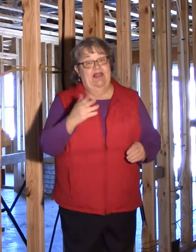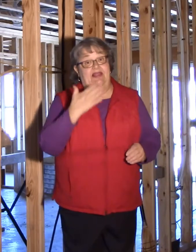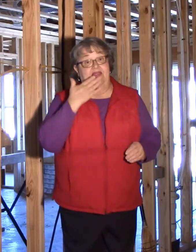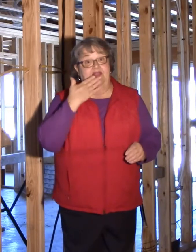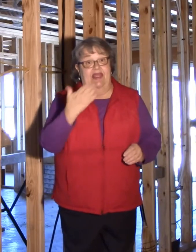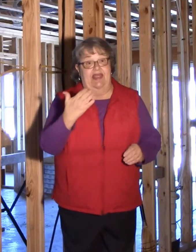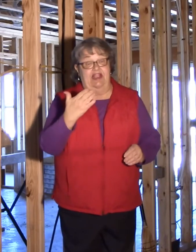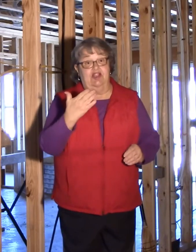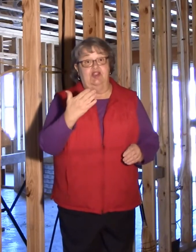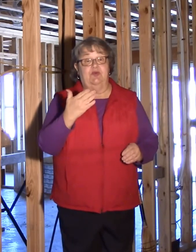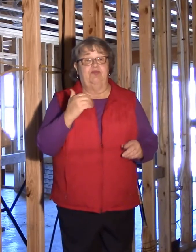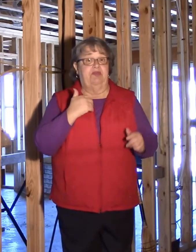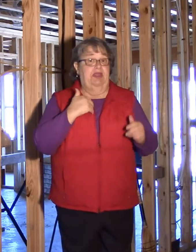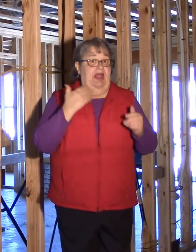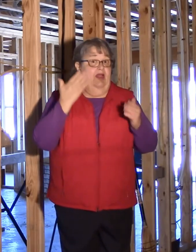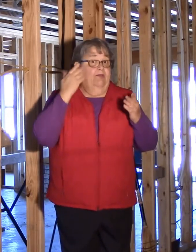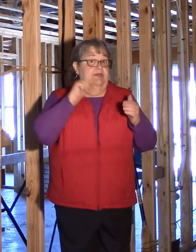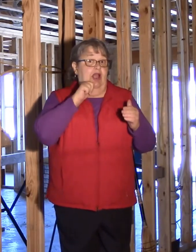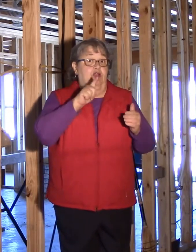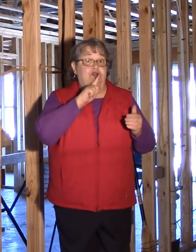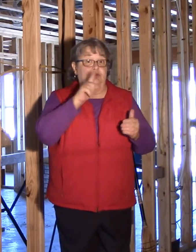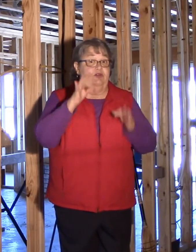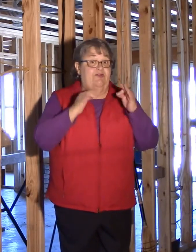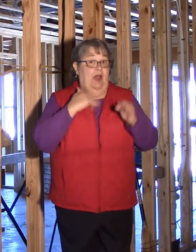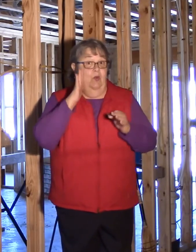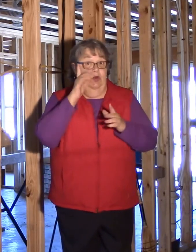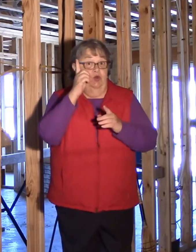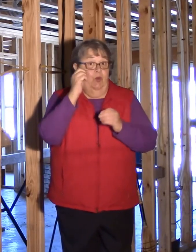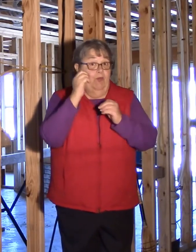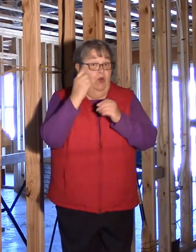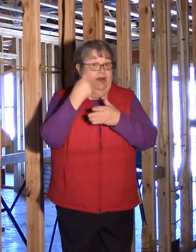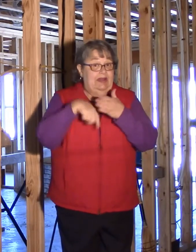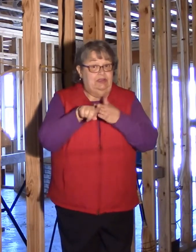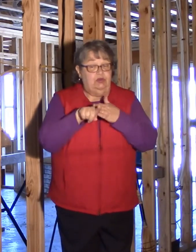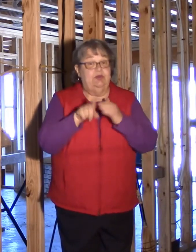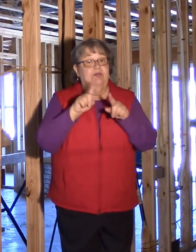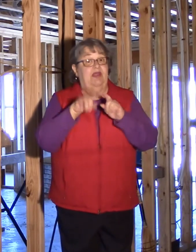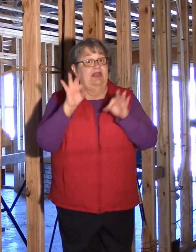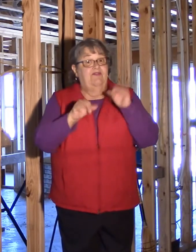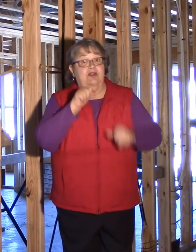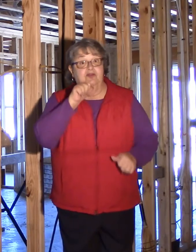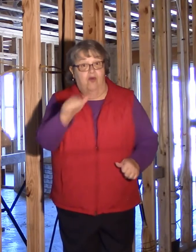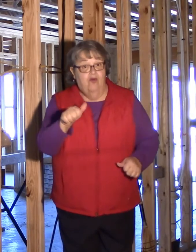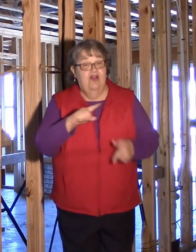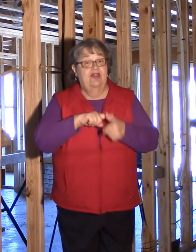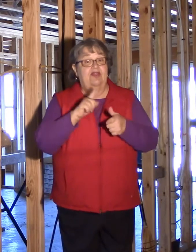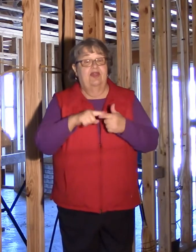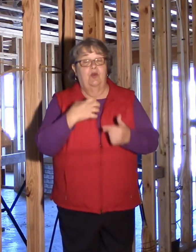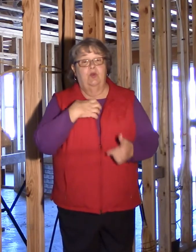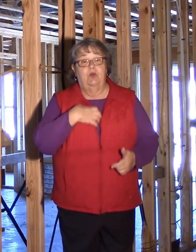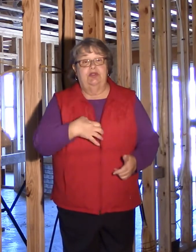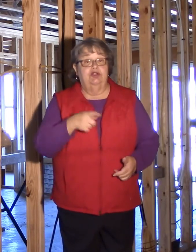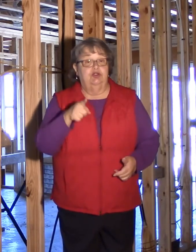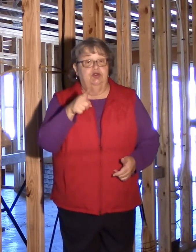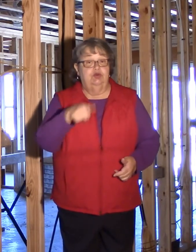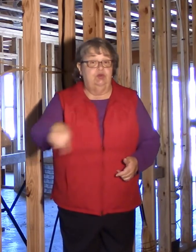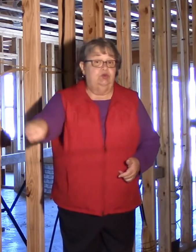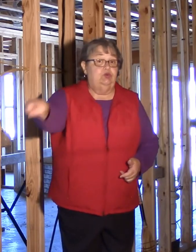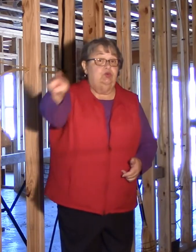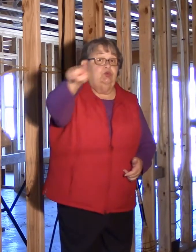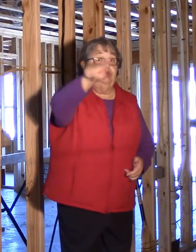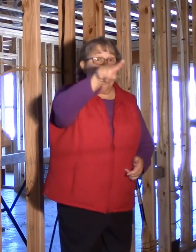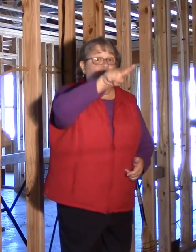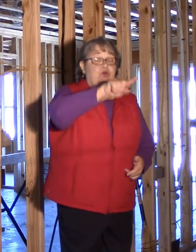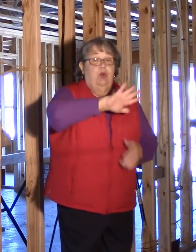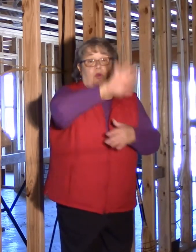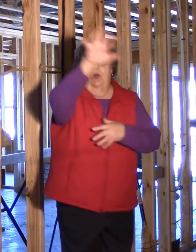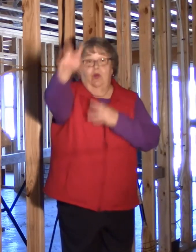Thank you. I am not sure yet if I will do one more video. If not, I wish you all and people from all over the world ...